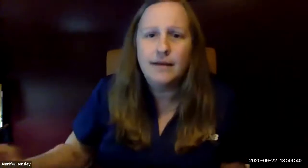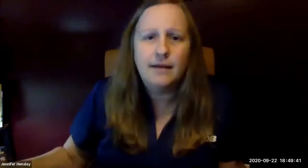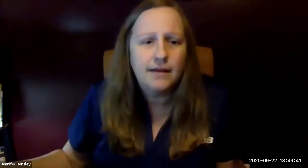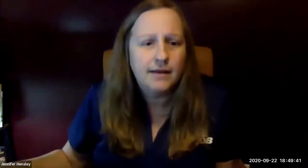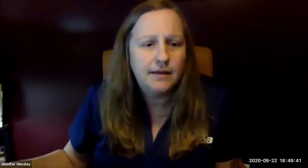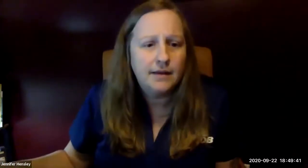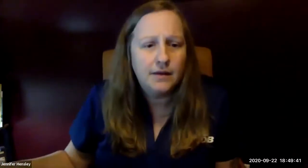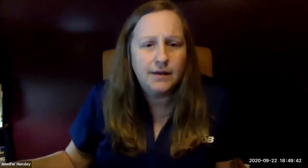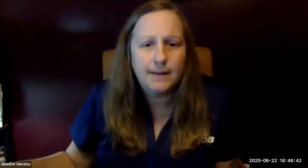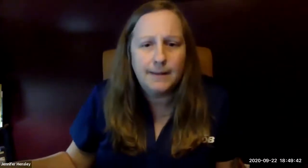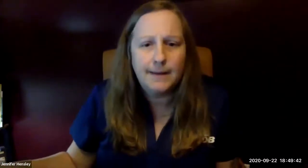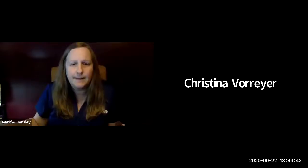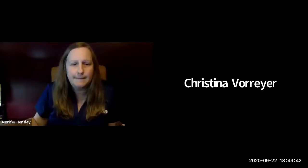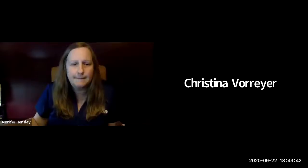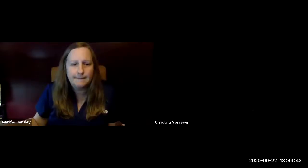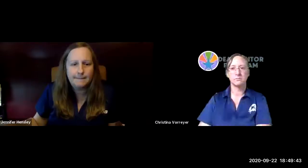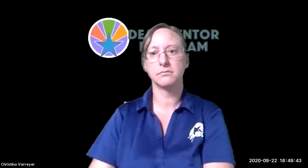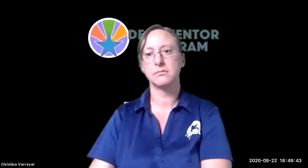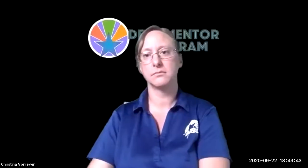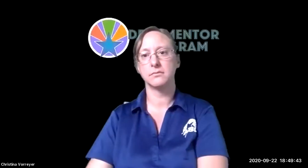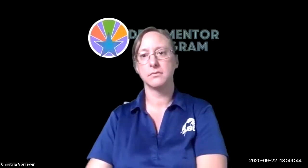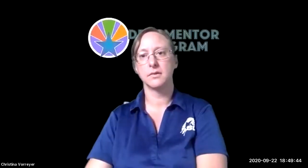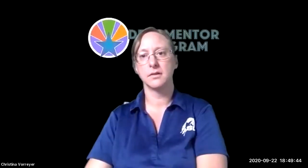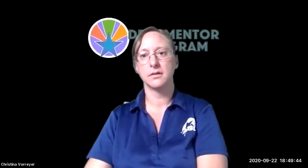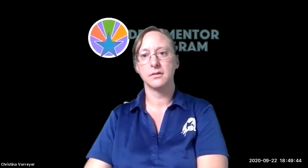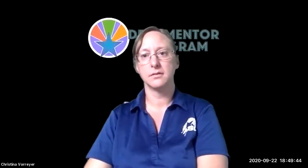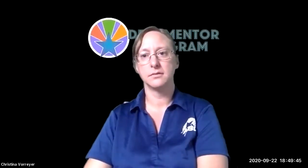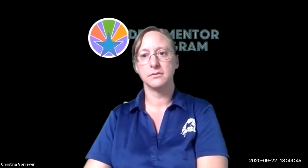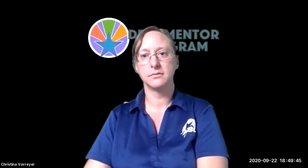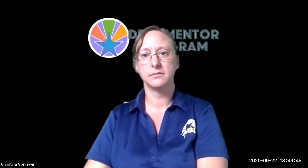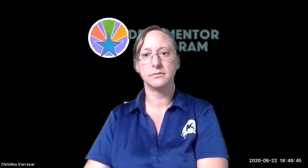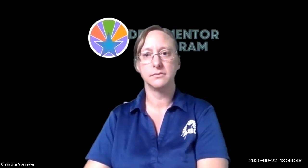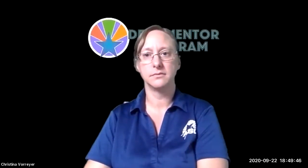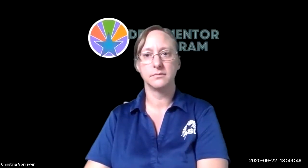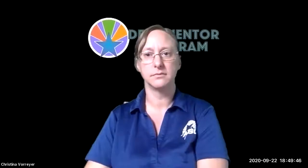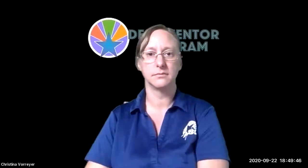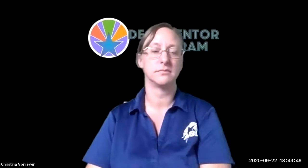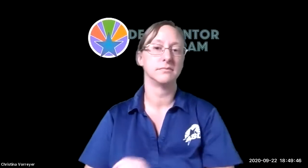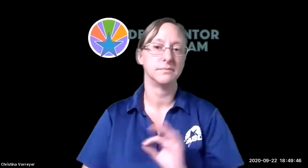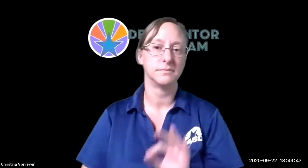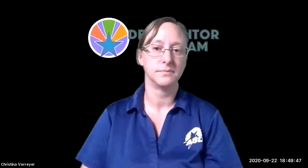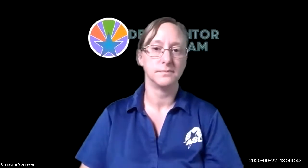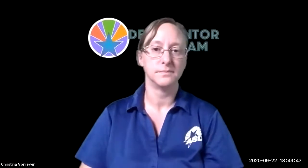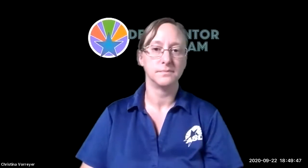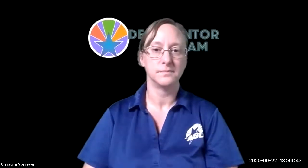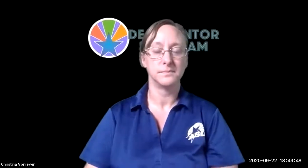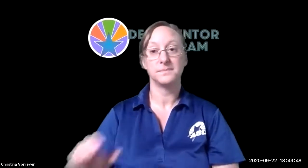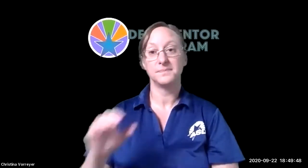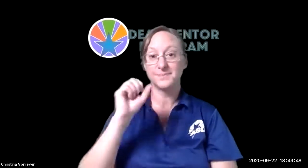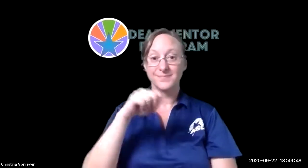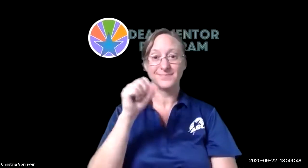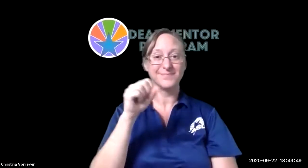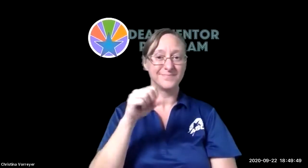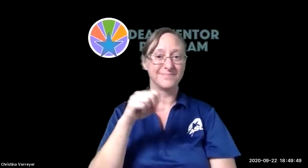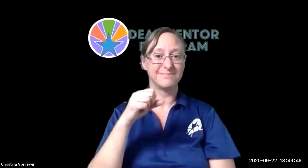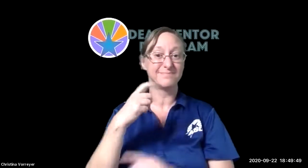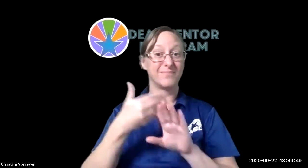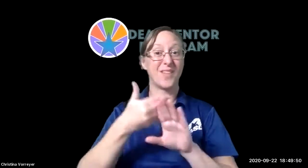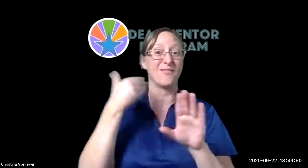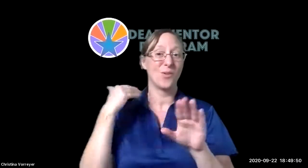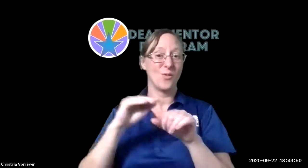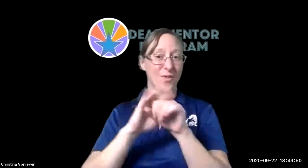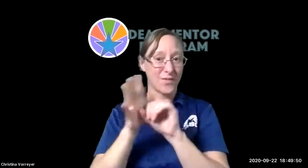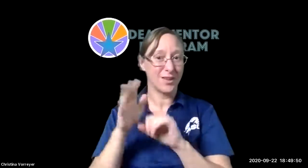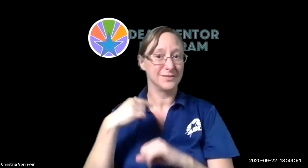and i think crispy had a comment as well